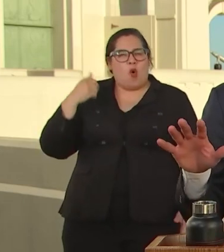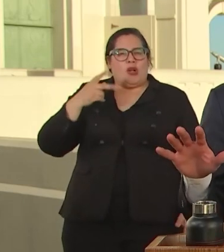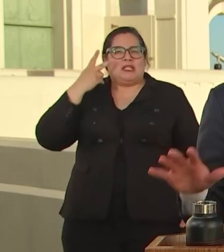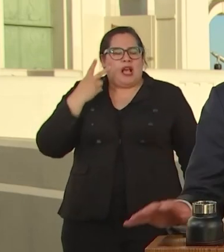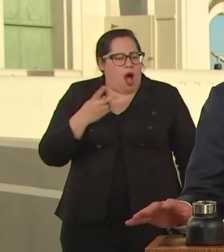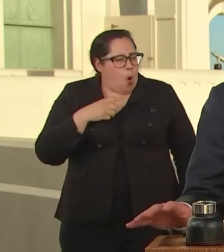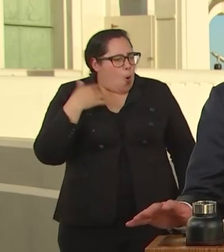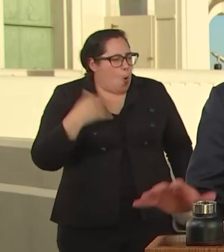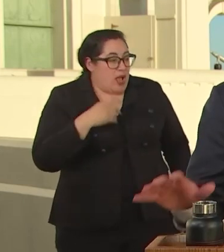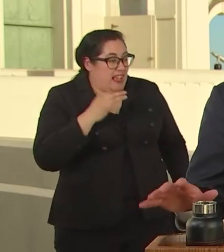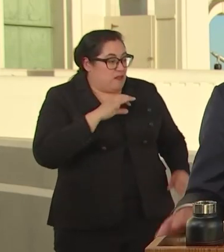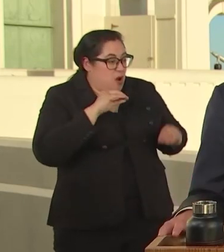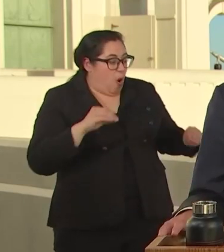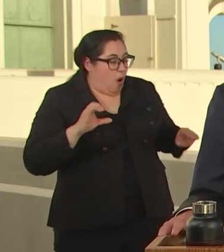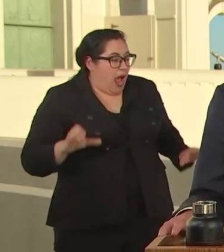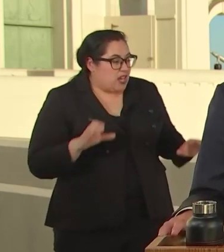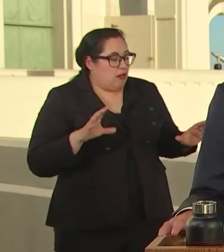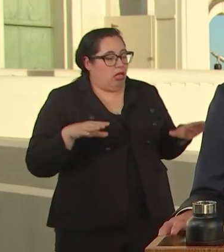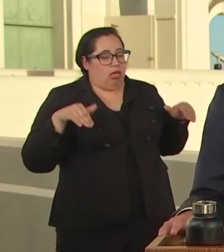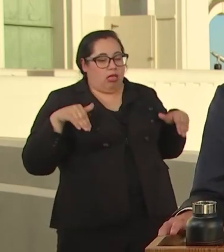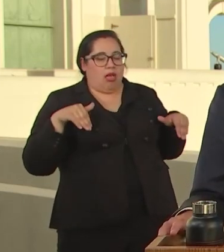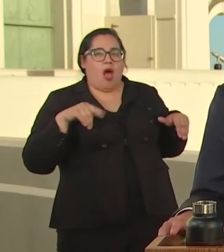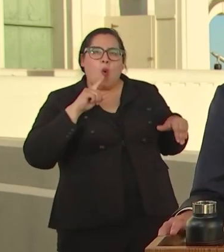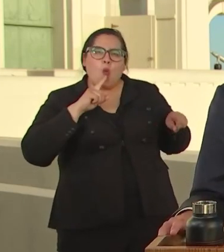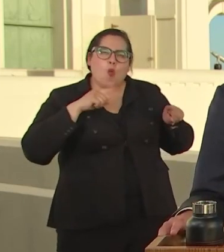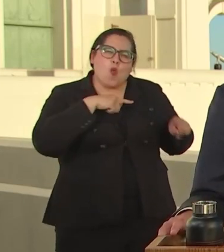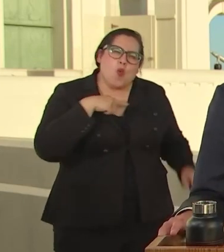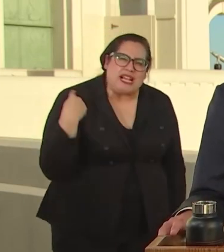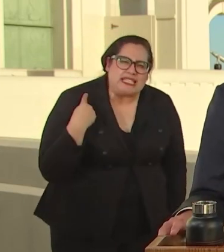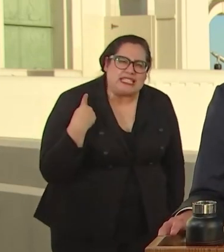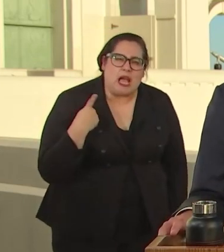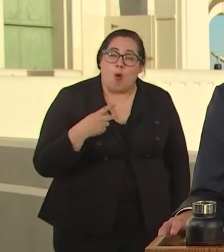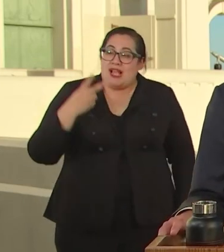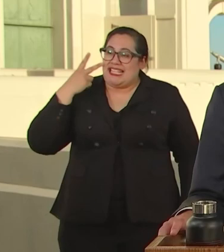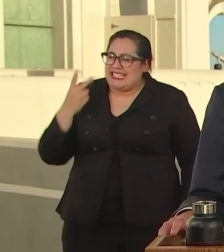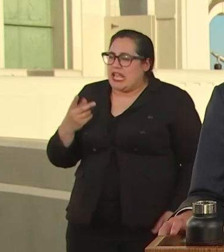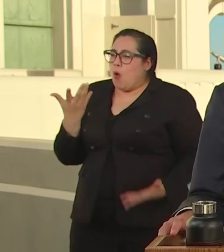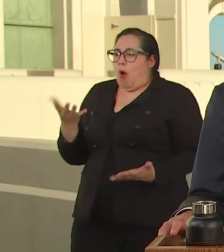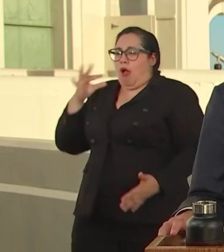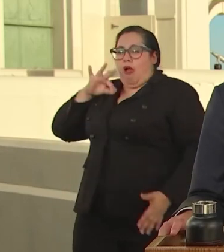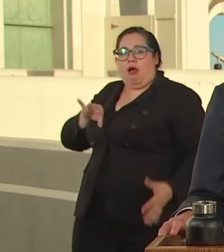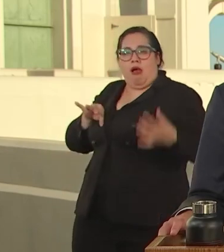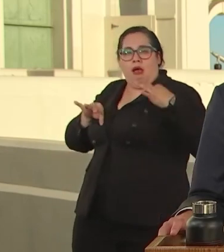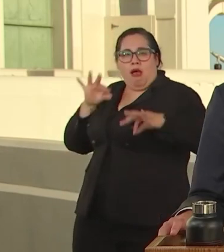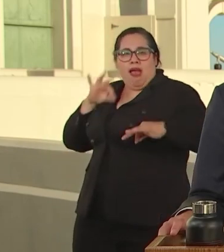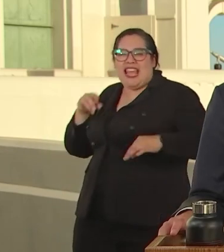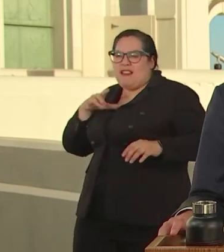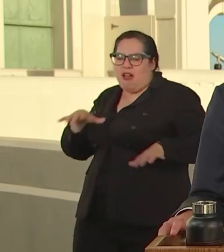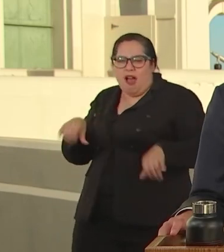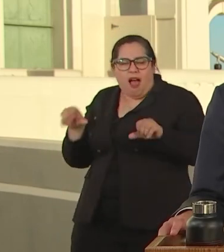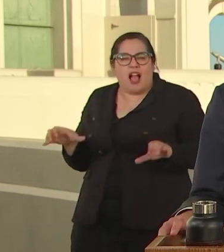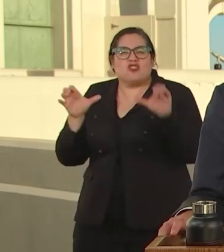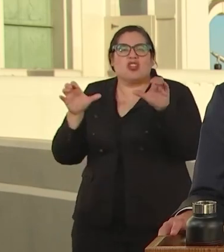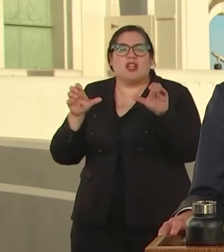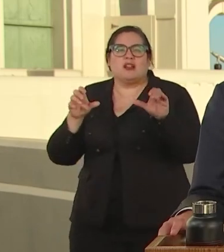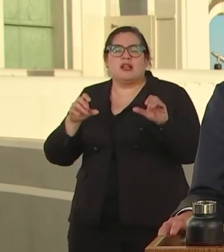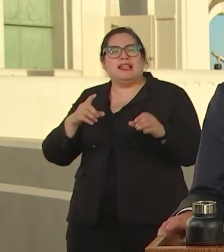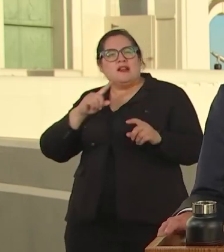THE REWARDS OF SWIFT ACTION AND CHANGE. SO LET IT BE WRITTEN THAT WE